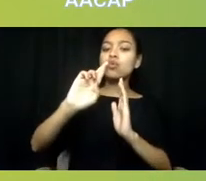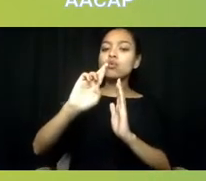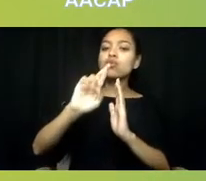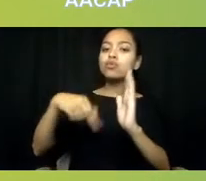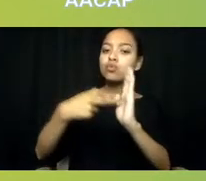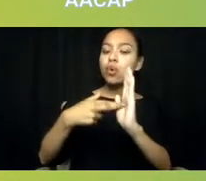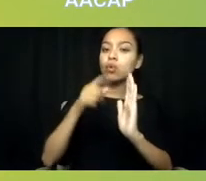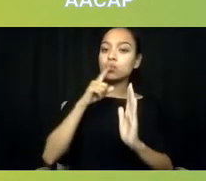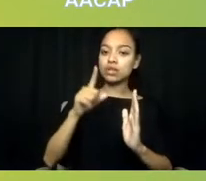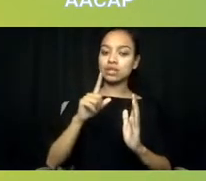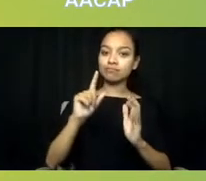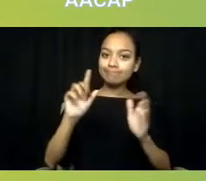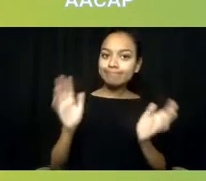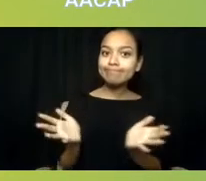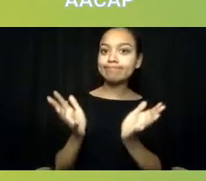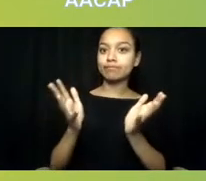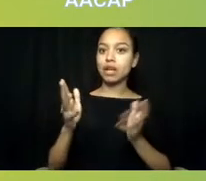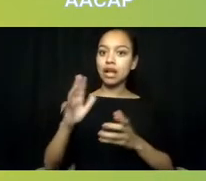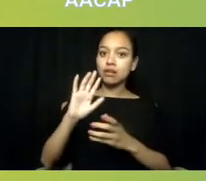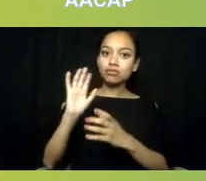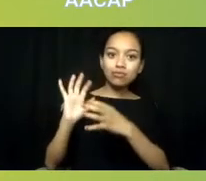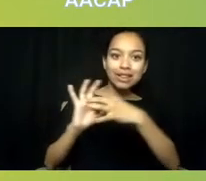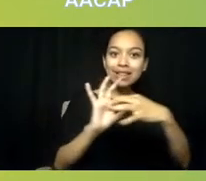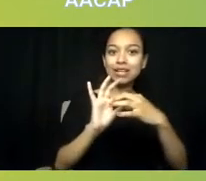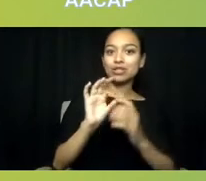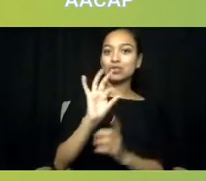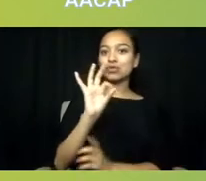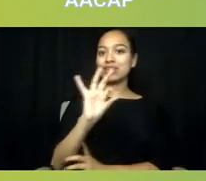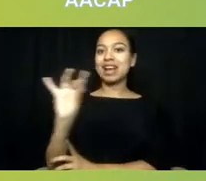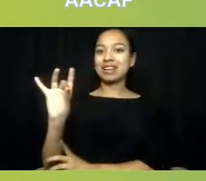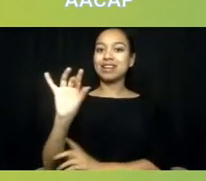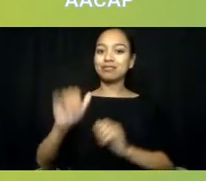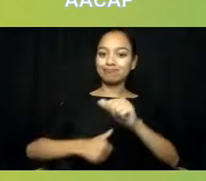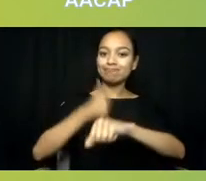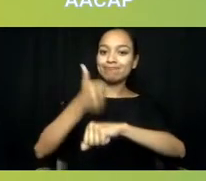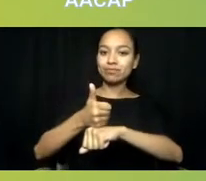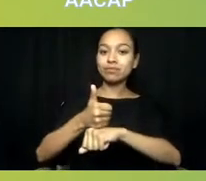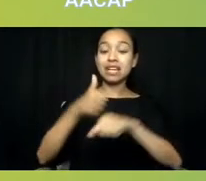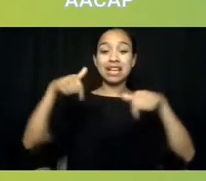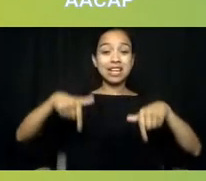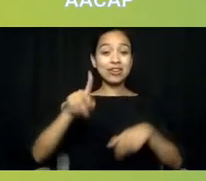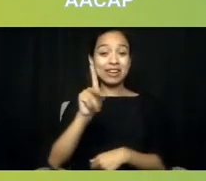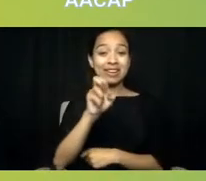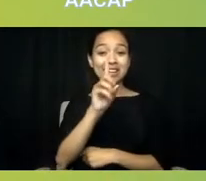As I state at all of our leadership convenings here at Kennedy-Satcher Center, I also encourage you to channel your own identity